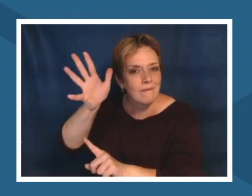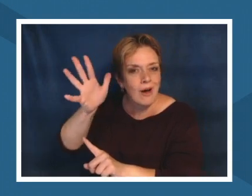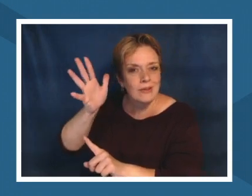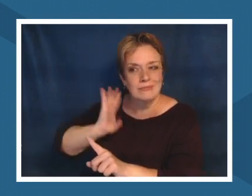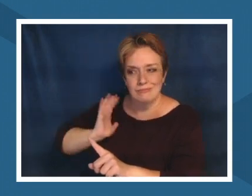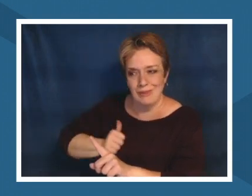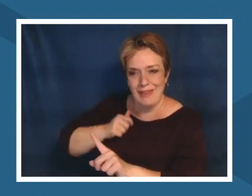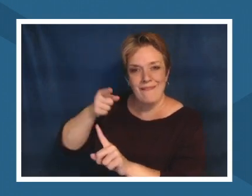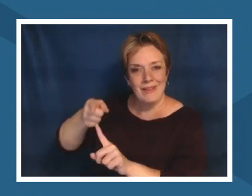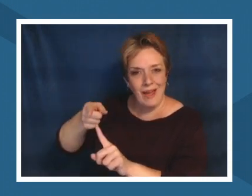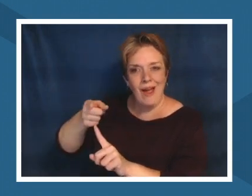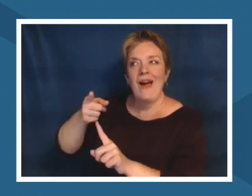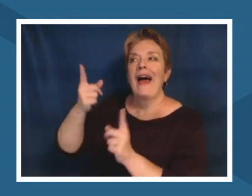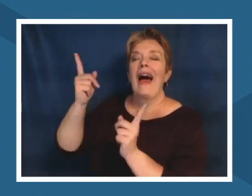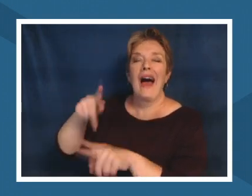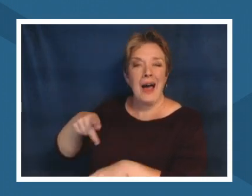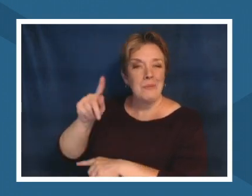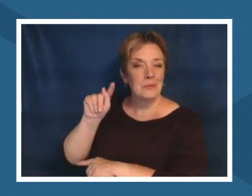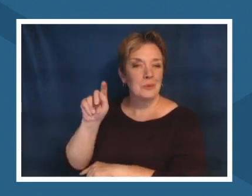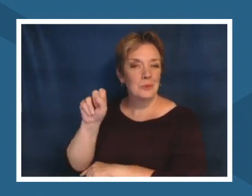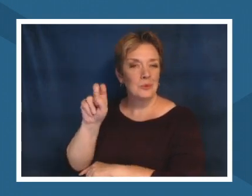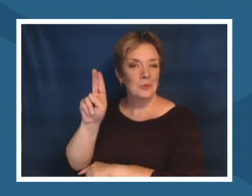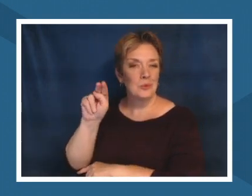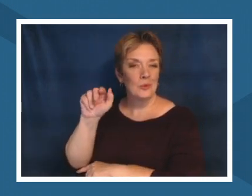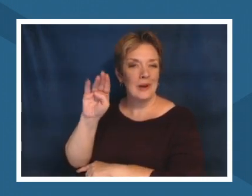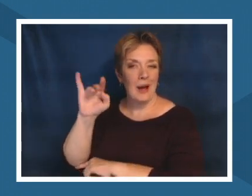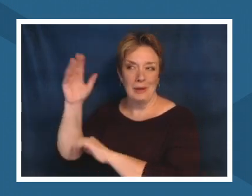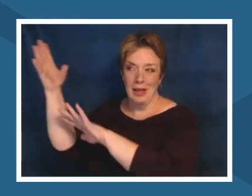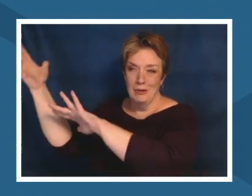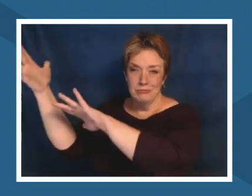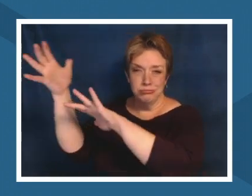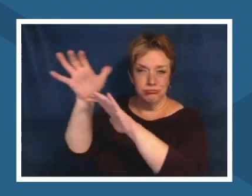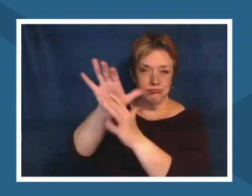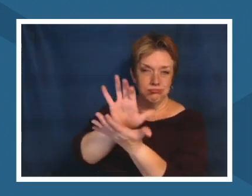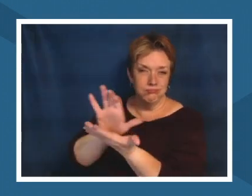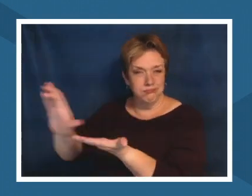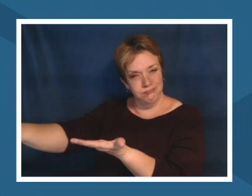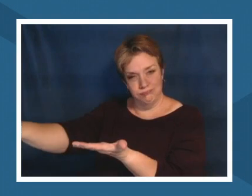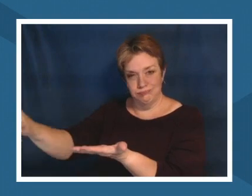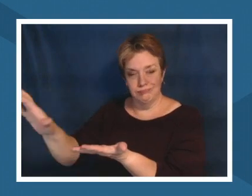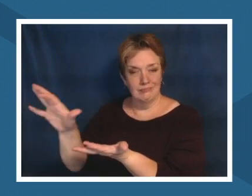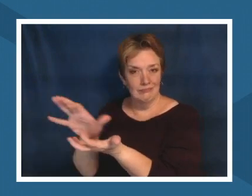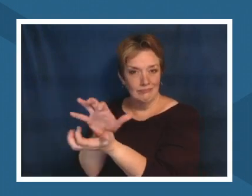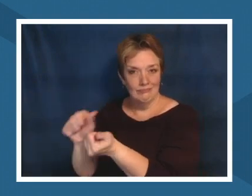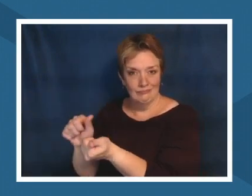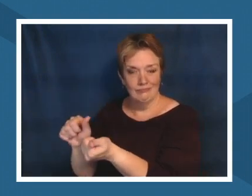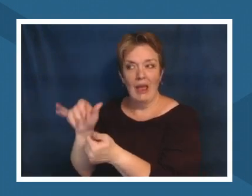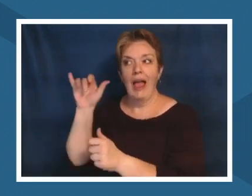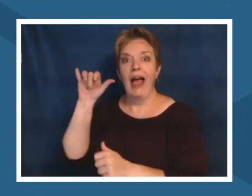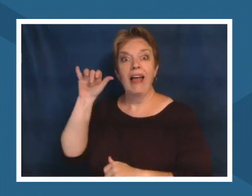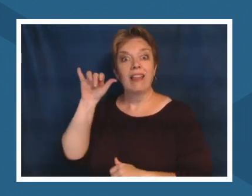that's that's already going back 50 70 years